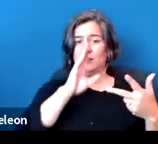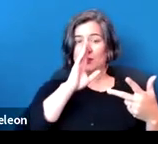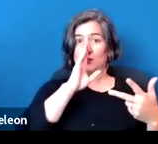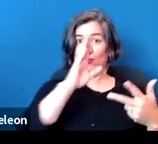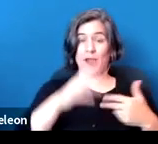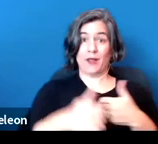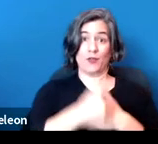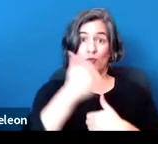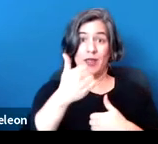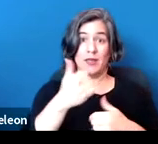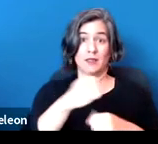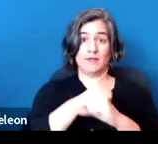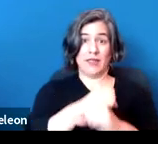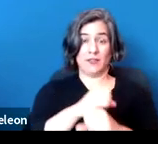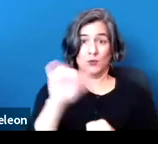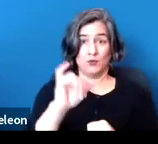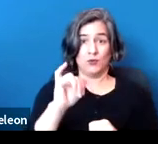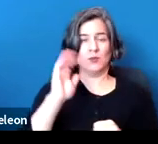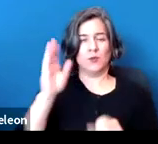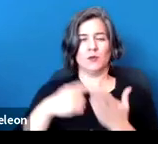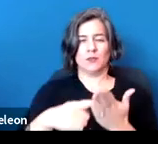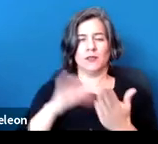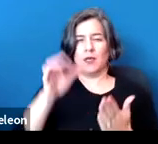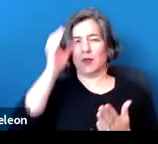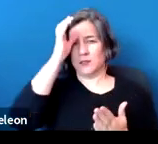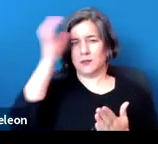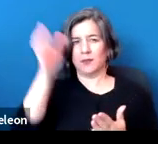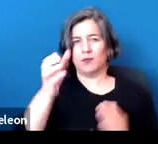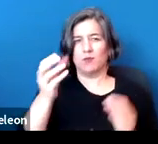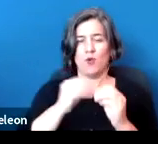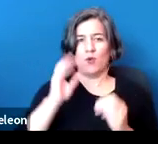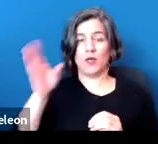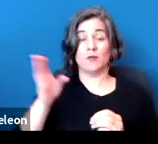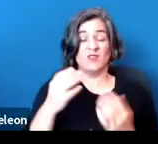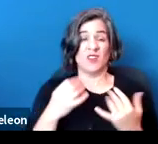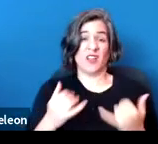We're also going to be discussing this concept, and for now, we can say that this defense has